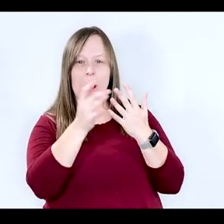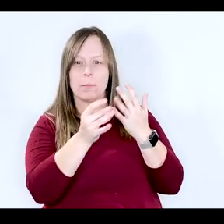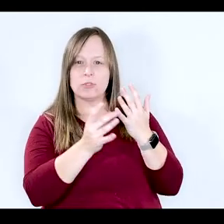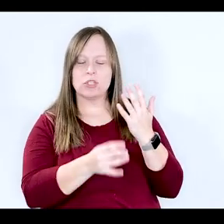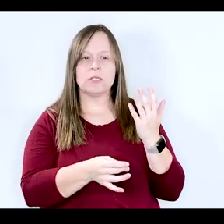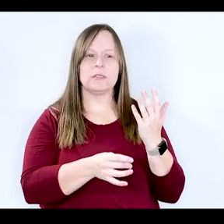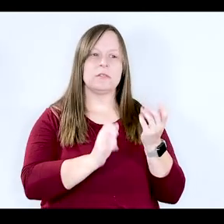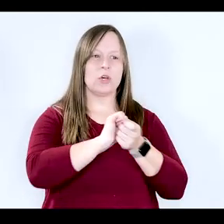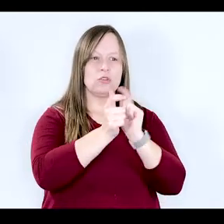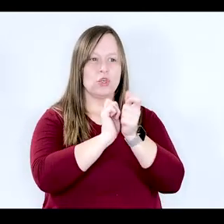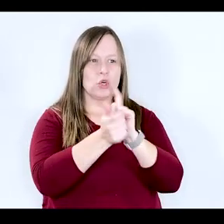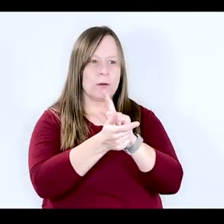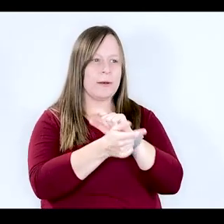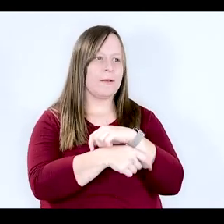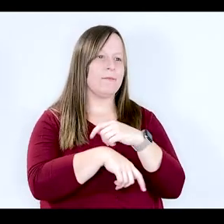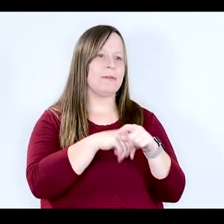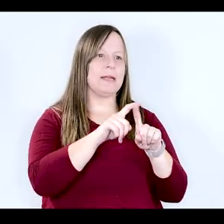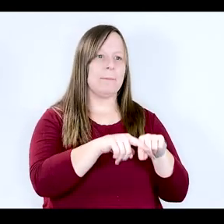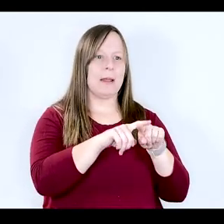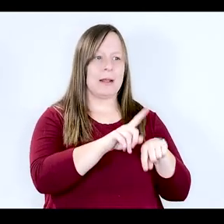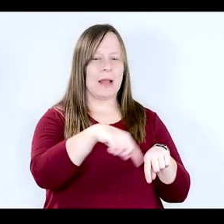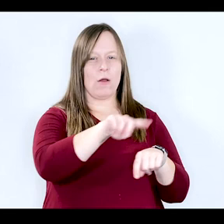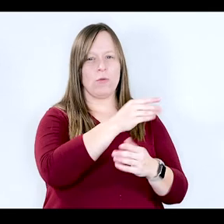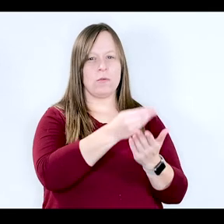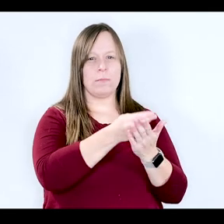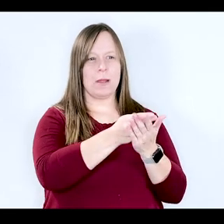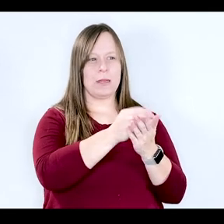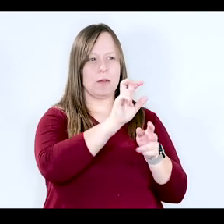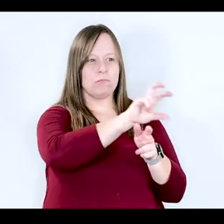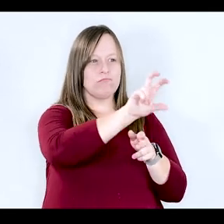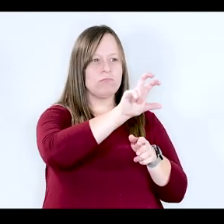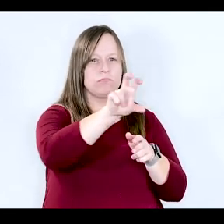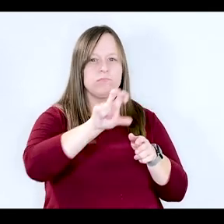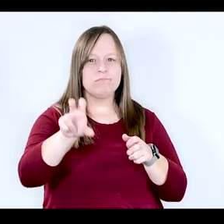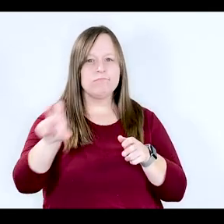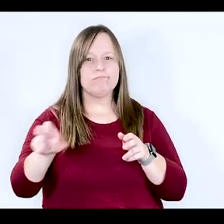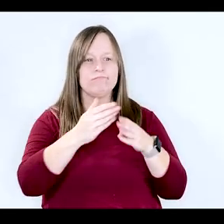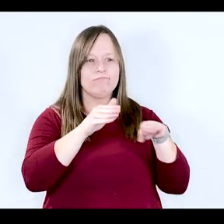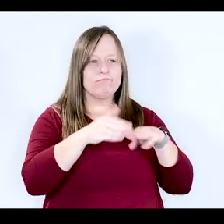alternatives depending on how those funds are allocated. And I do